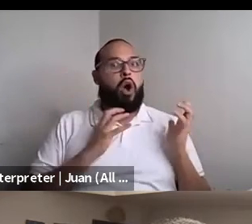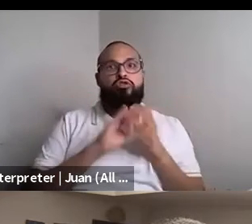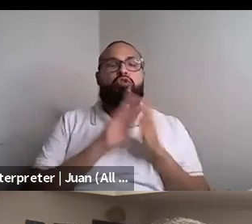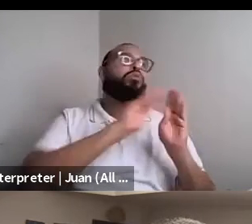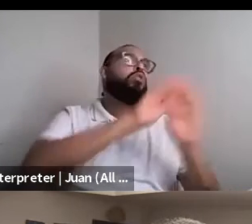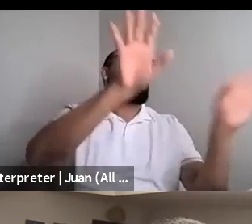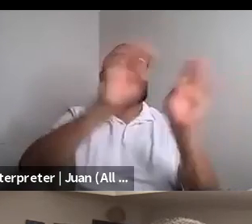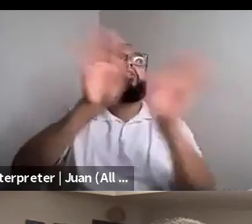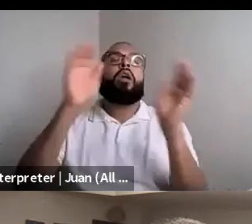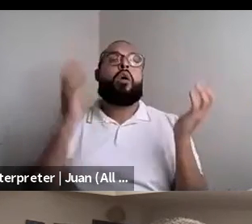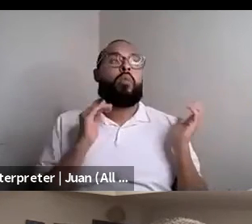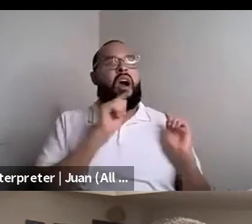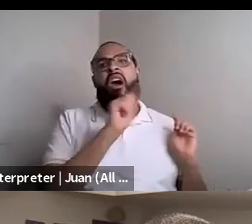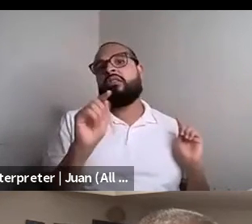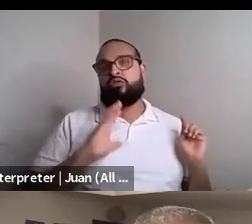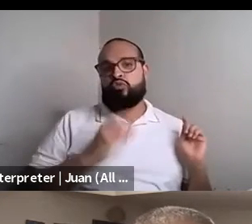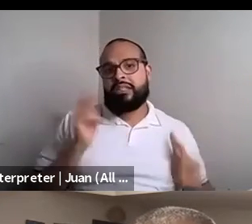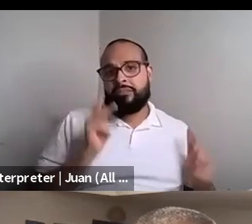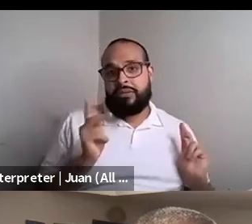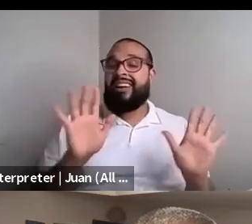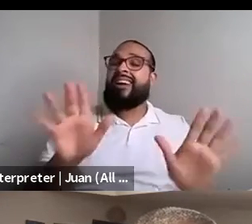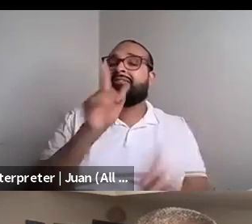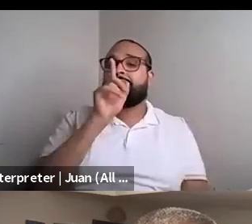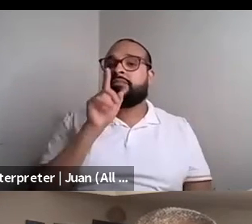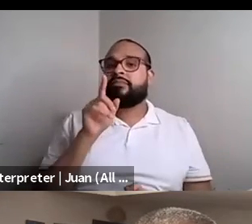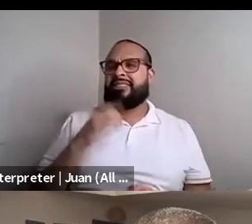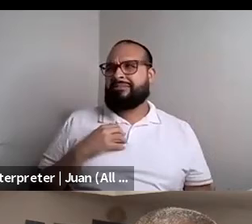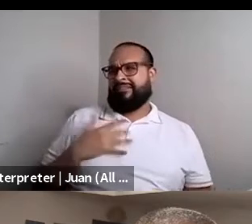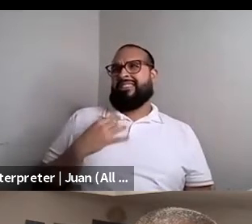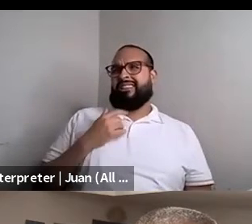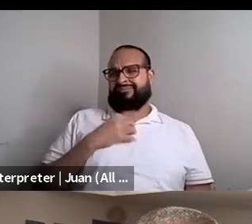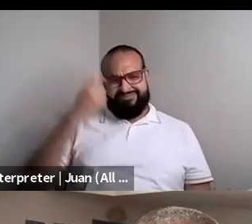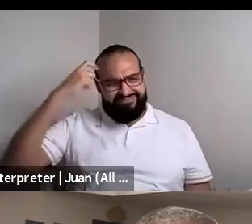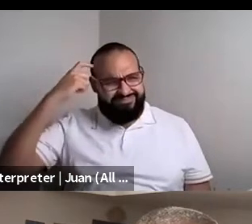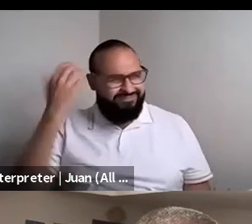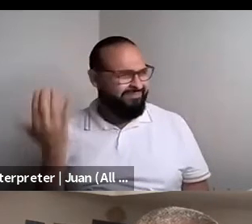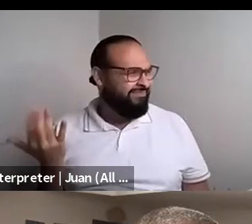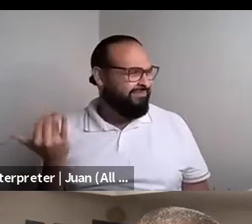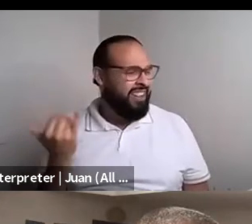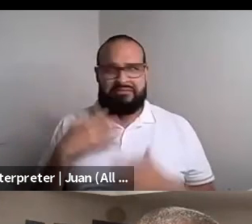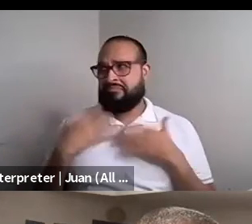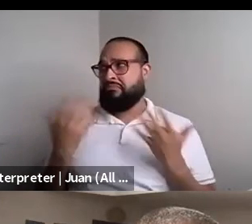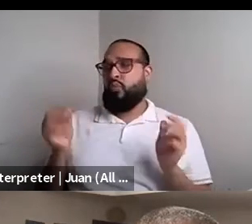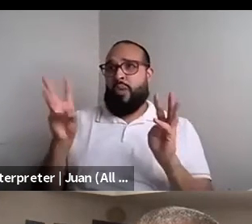Nahshon Anderson: They want to hear from trend and I'm actually saying I'm like scratching my head at this point because I'm saying to myself, like, wow, you know,